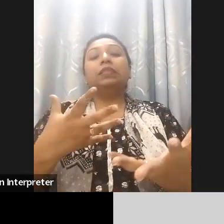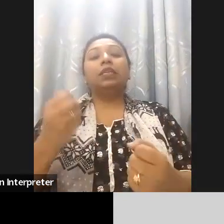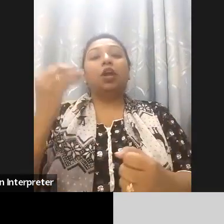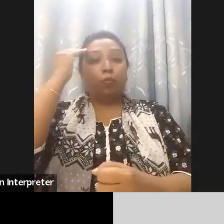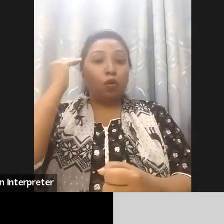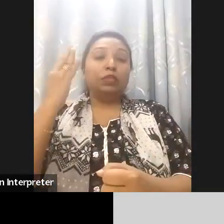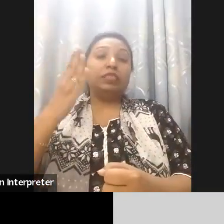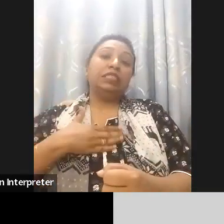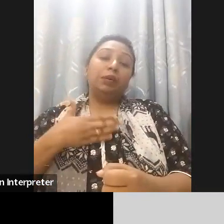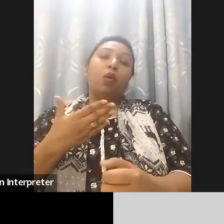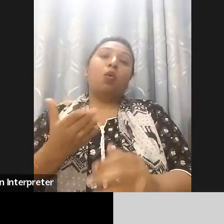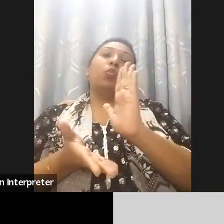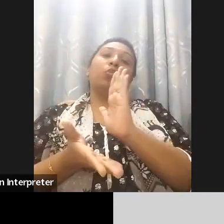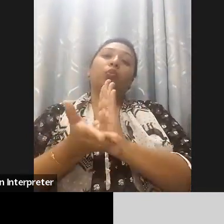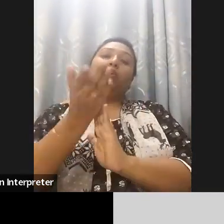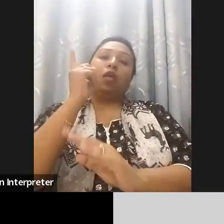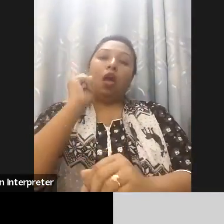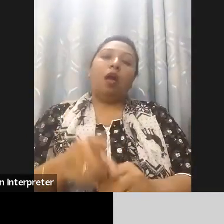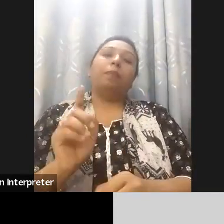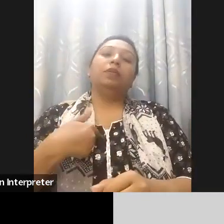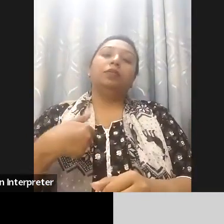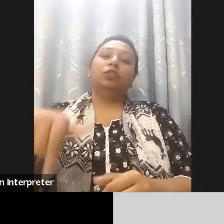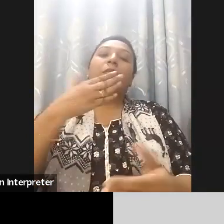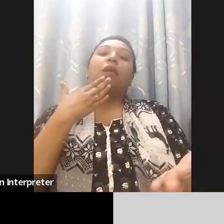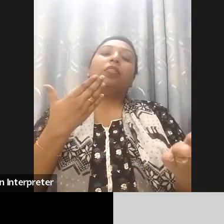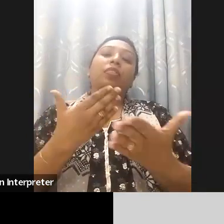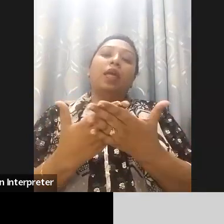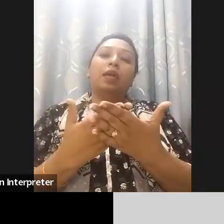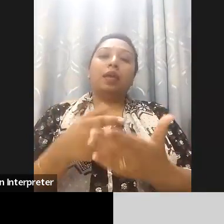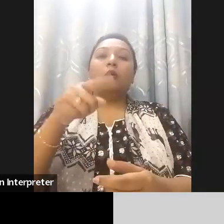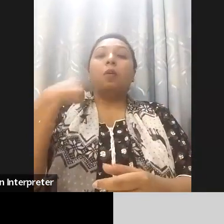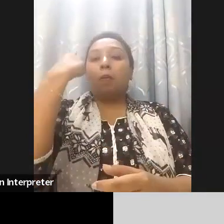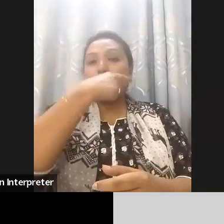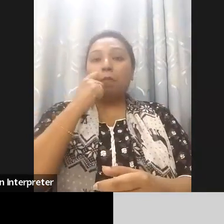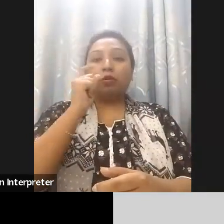We can strive for an inclusive future where no one is Left Behind thank you.